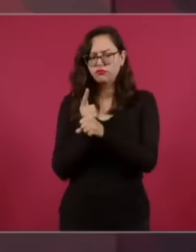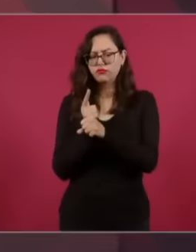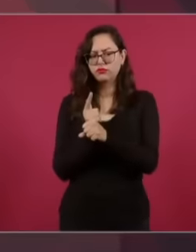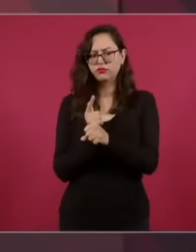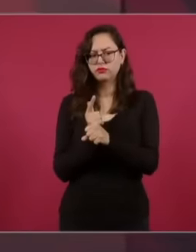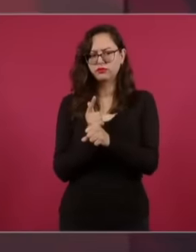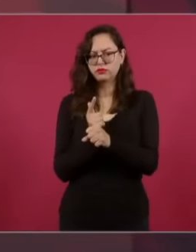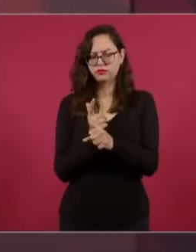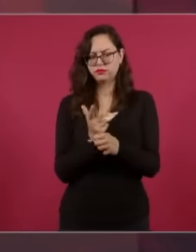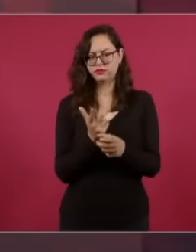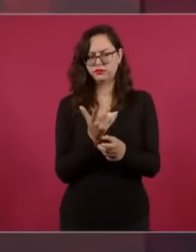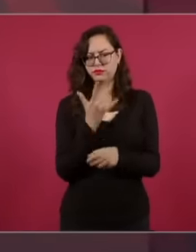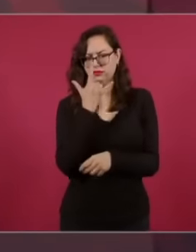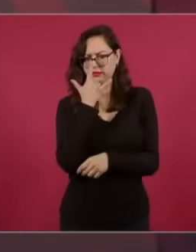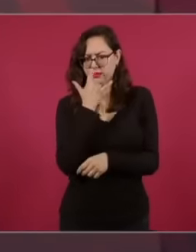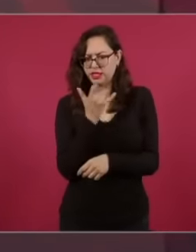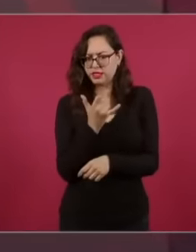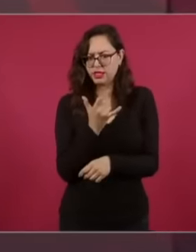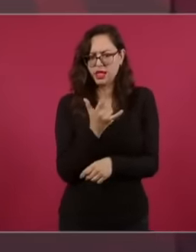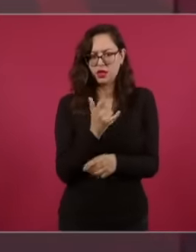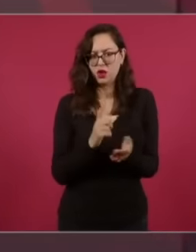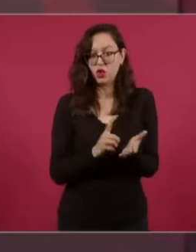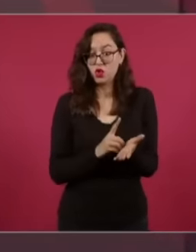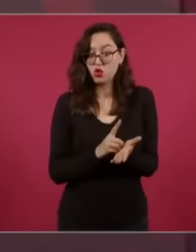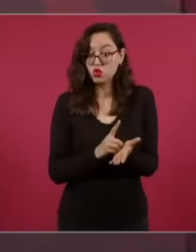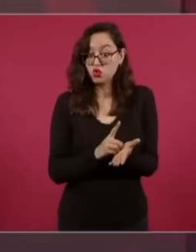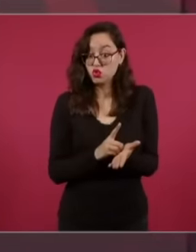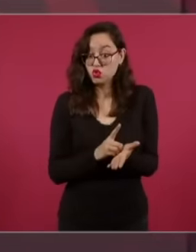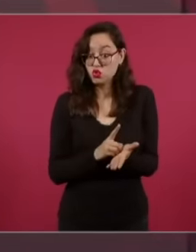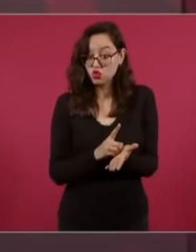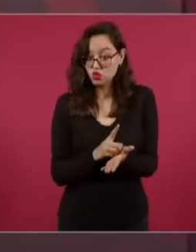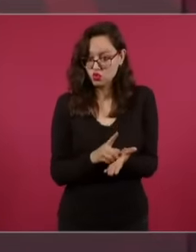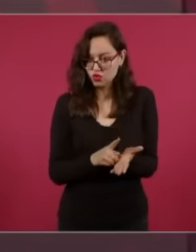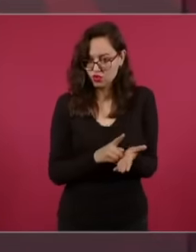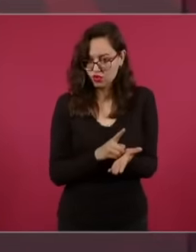were sold in pharmacies,